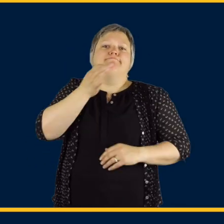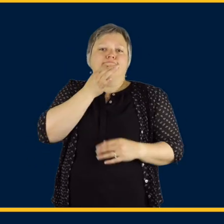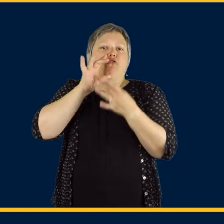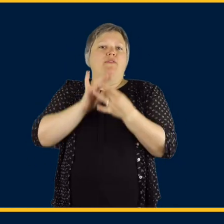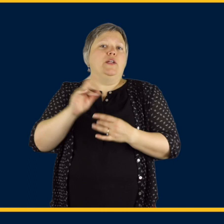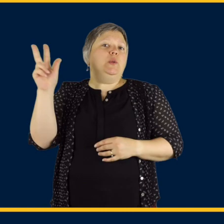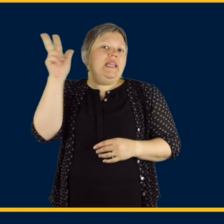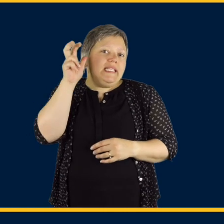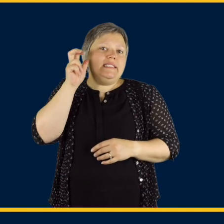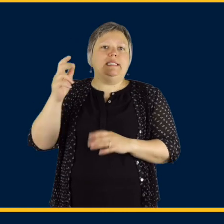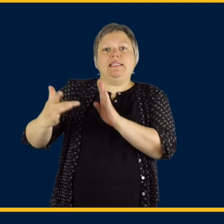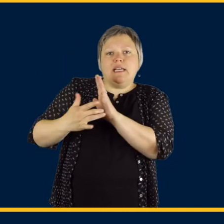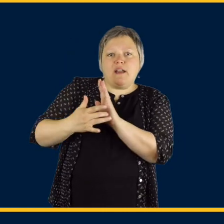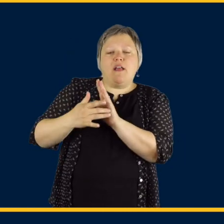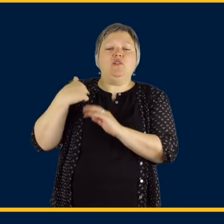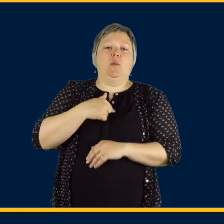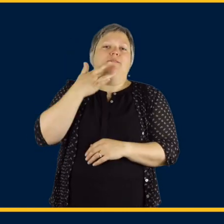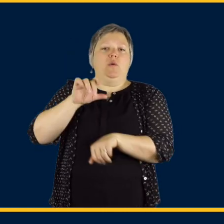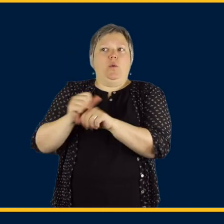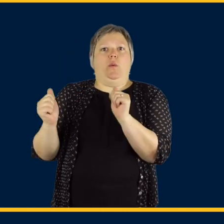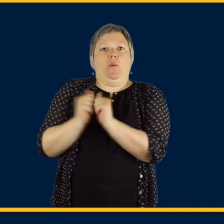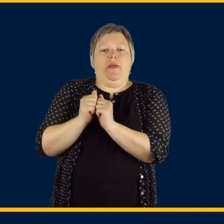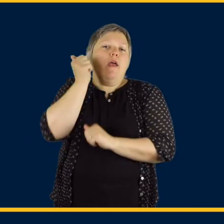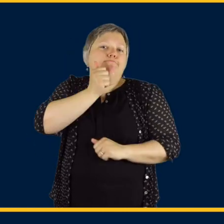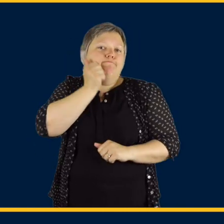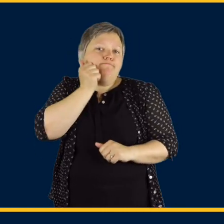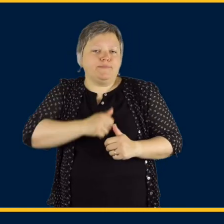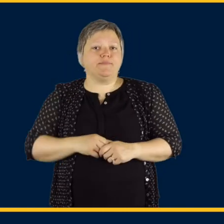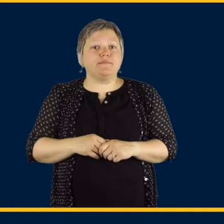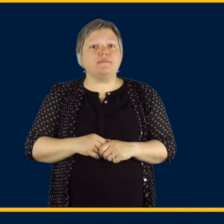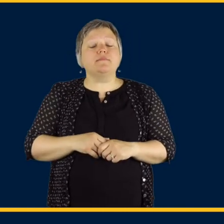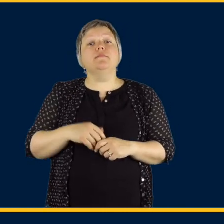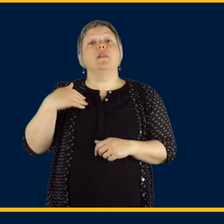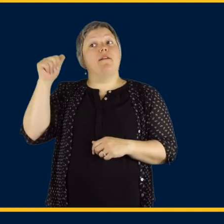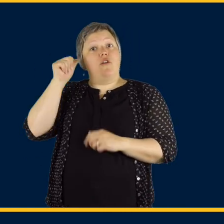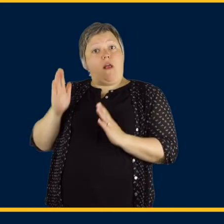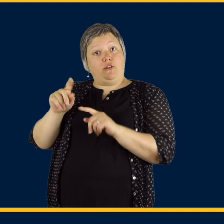They are the experts and leaders regarding listening technology and we are fortunate enough to work closely with them daily.